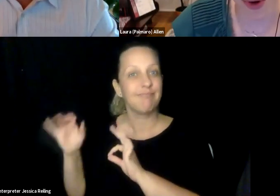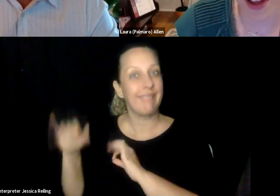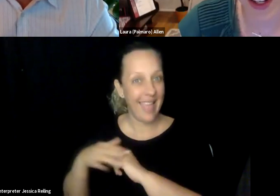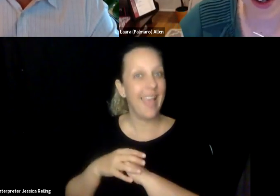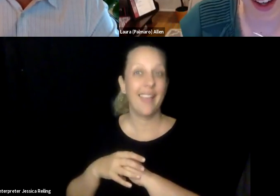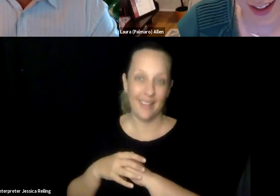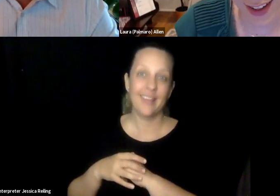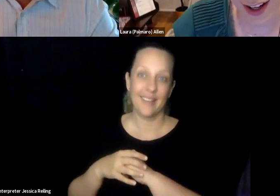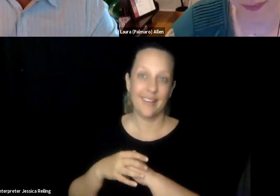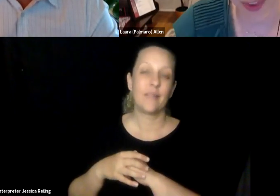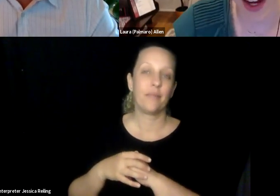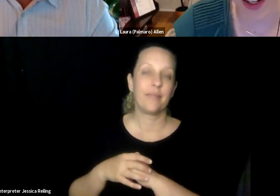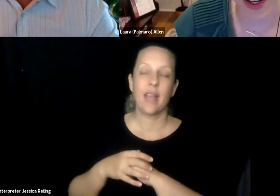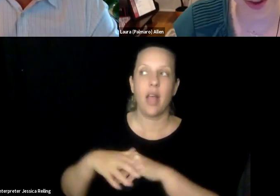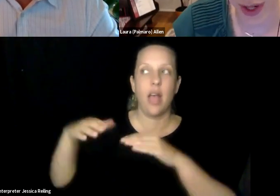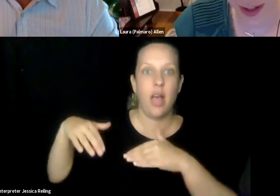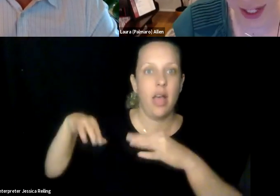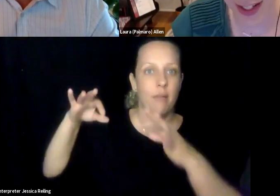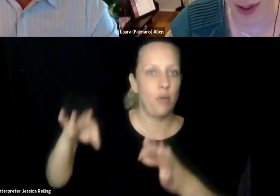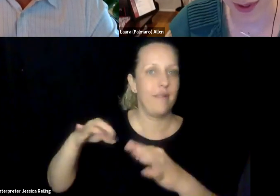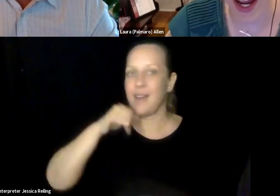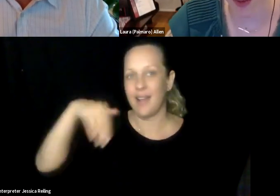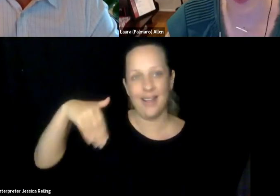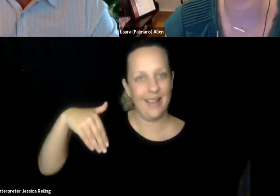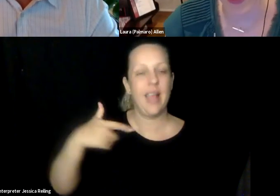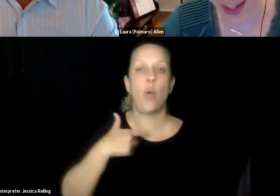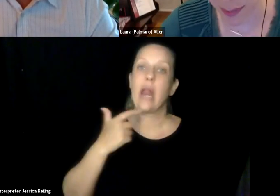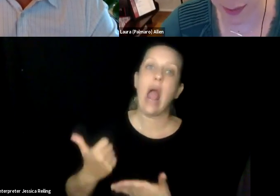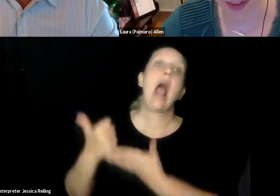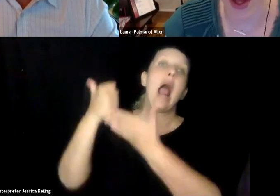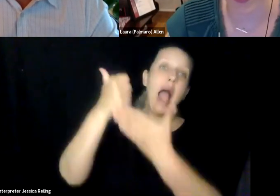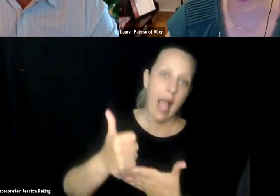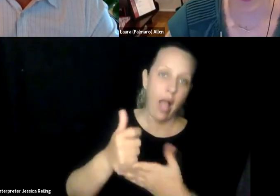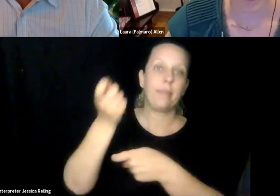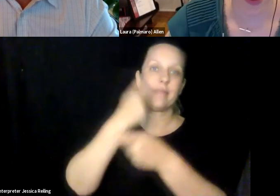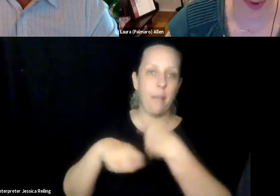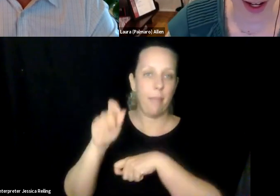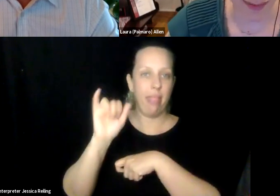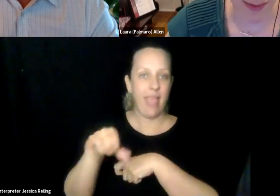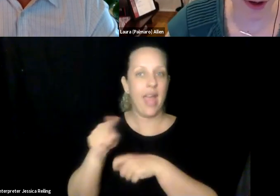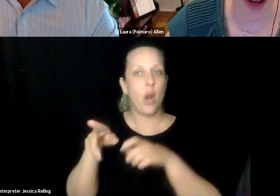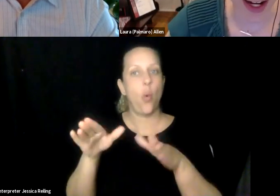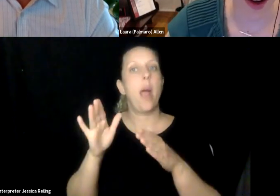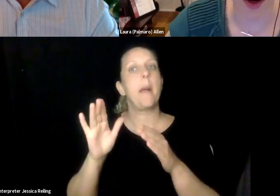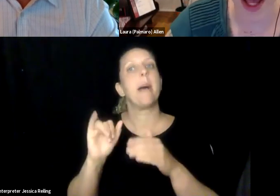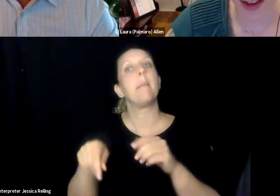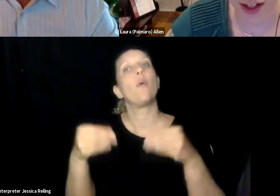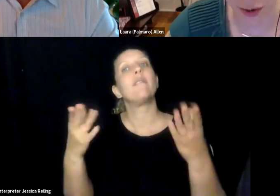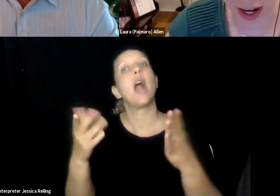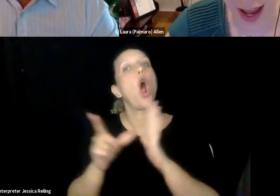somebody using a screen reader that full context of exactly what the image is for and what's in it. But knowing we're not there yet, we